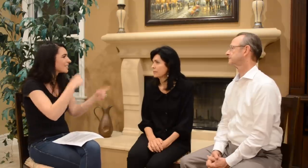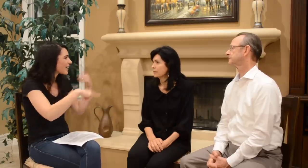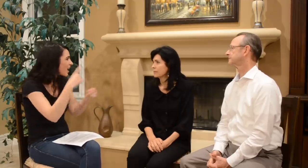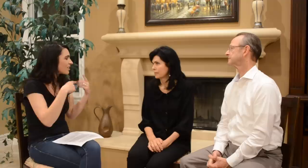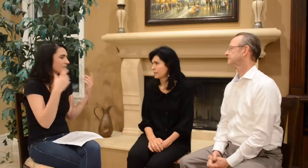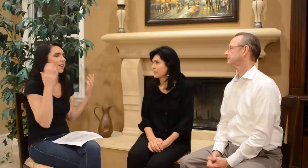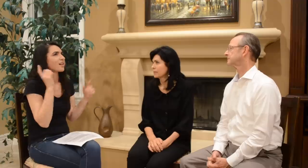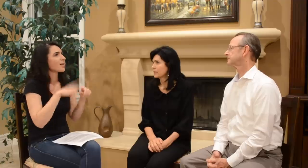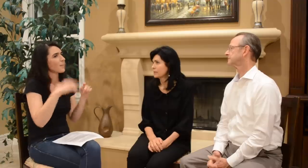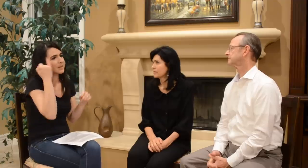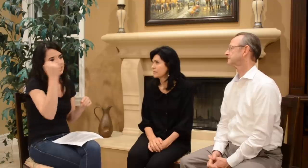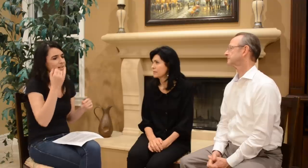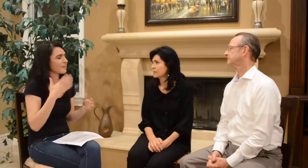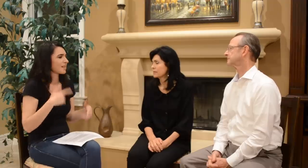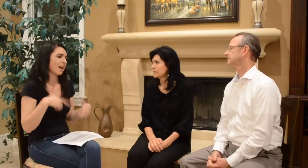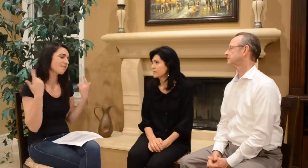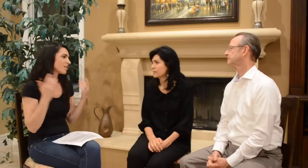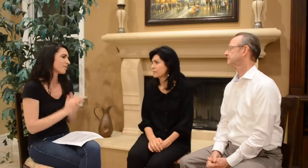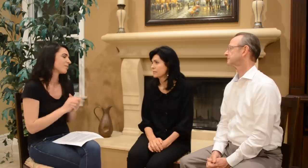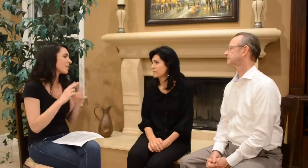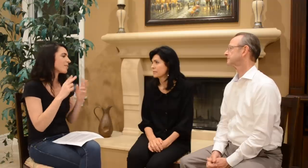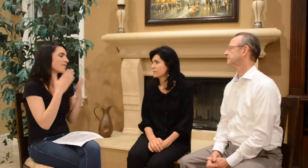you not signing, I can’t imagine [what] my life [would have been like].